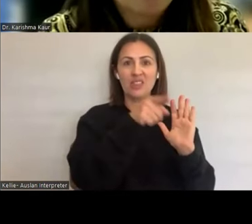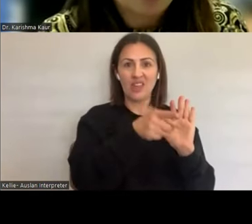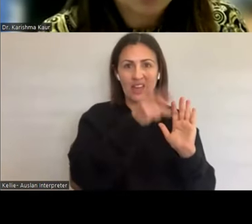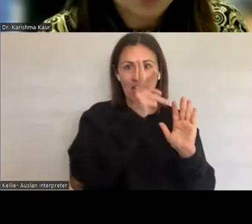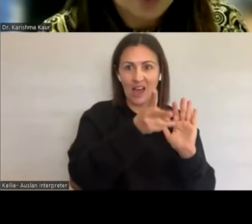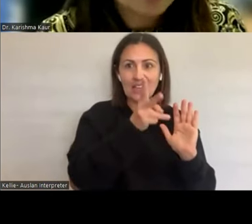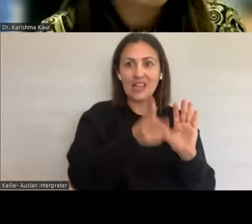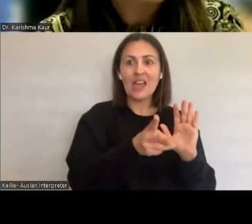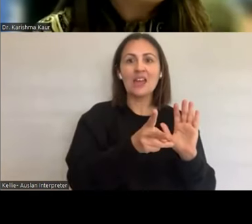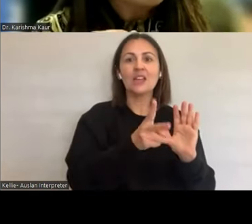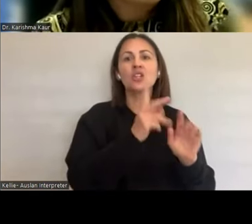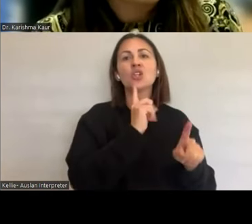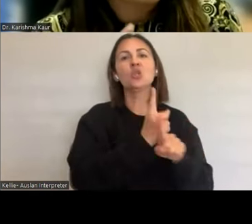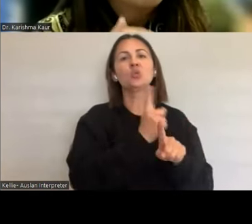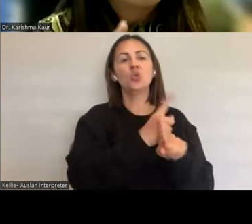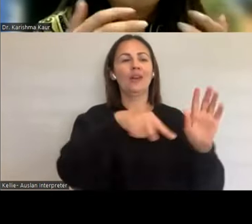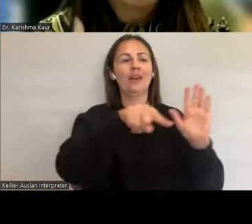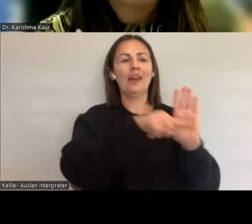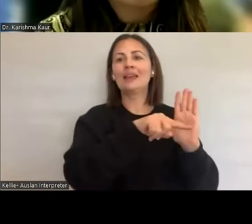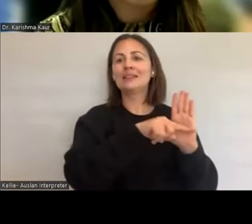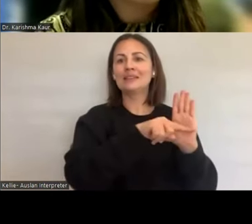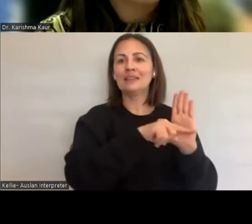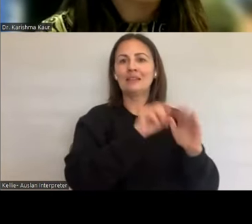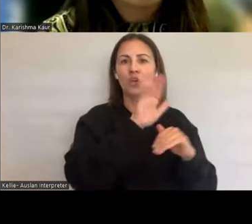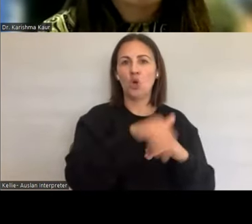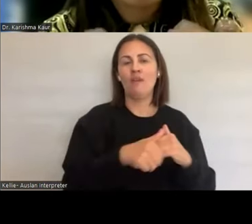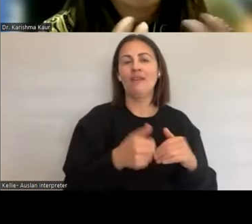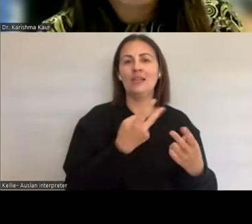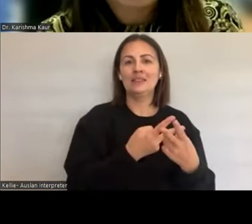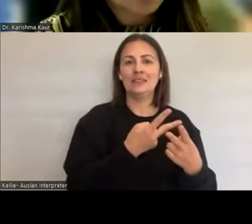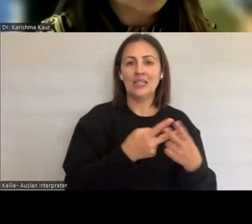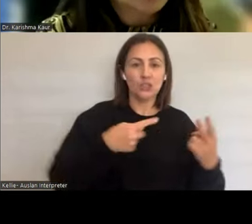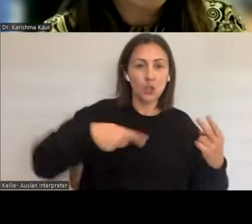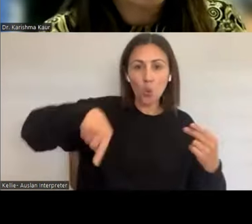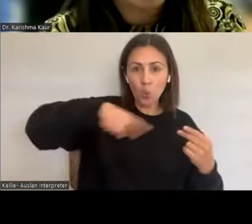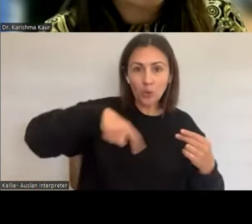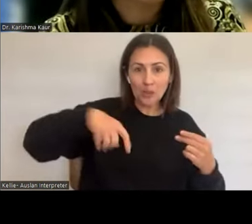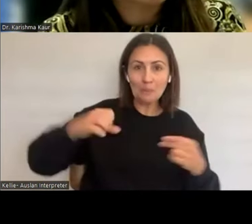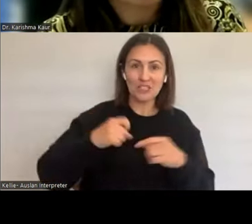about sex. I think if health professionals or professionals like Anita are able to talk